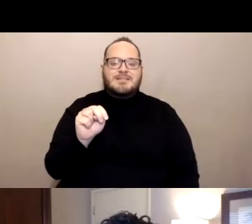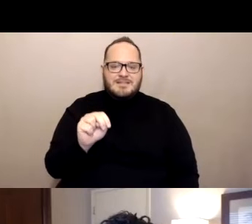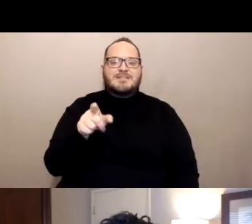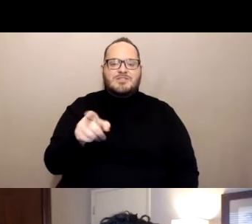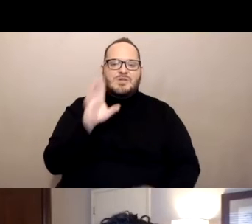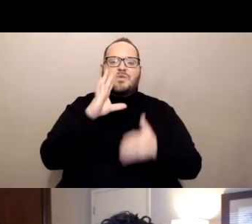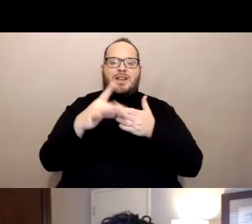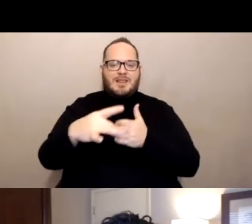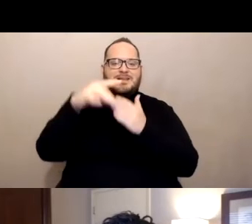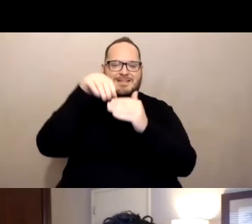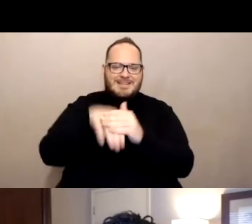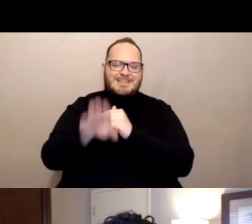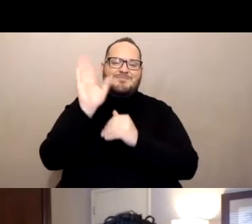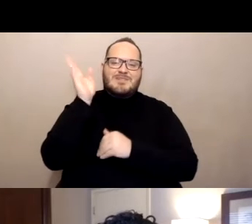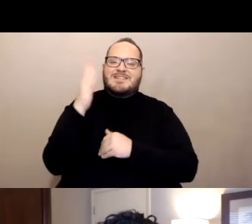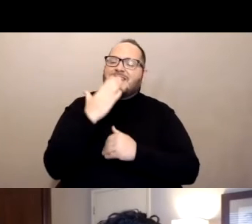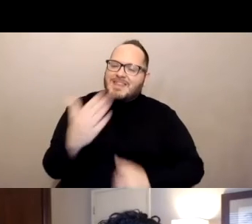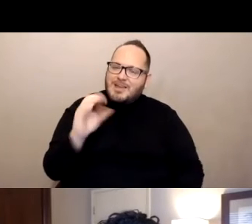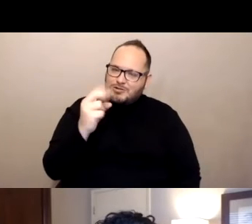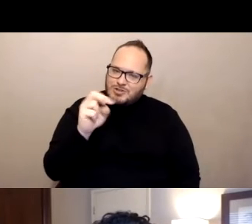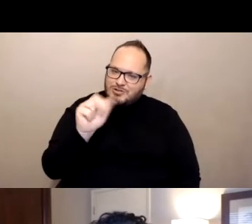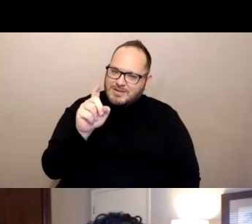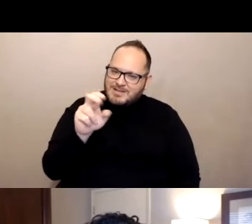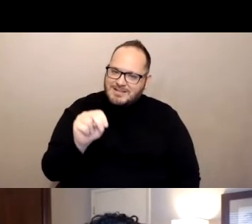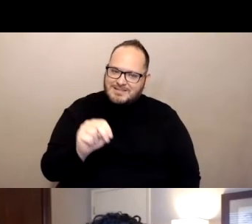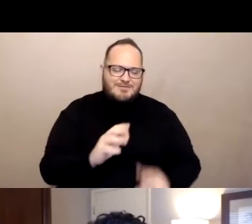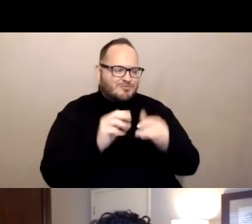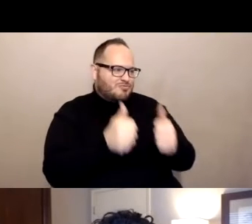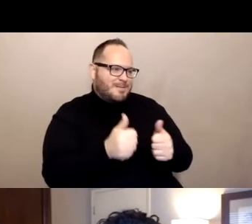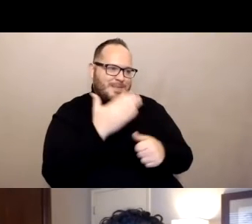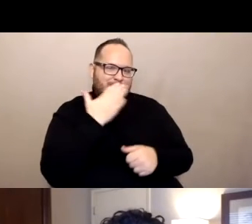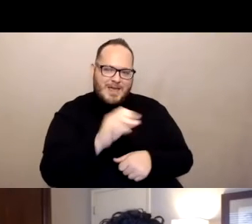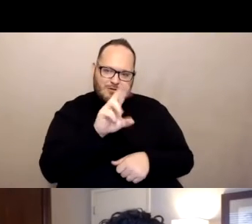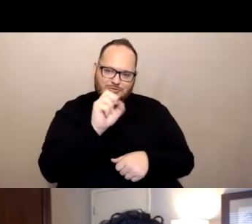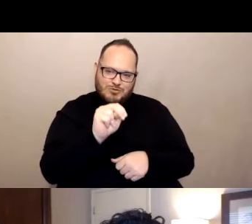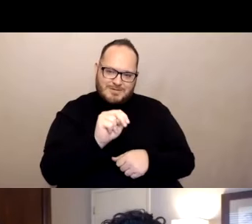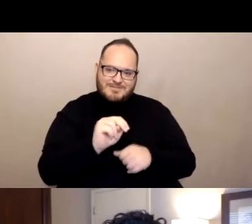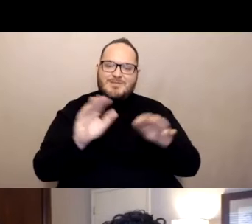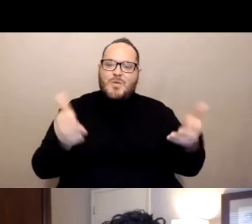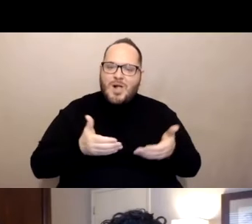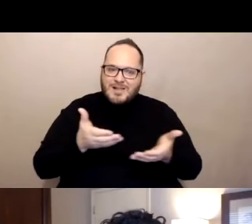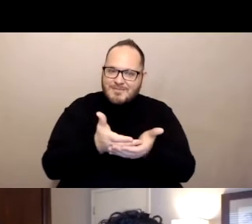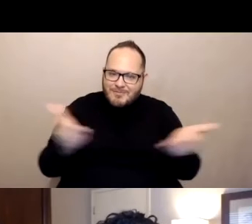Thanks Sheraden. Great. Thank you Susan and welcome everybody. We're glad to be here with you today.